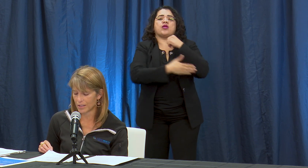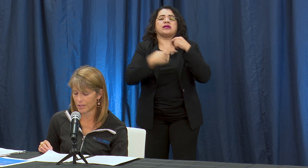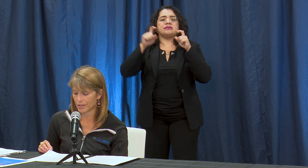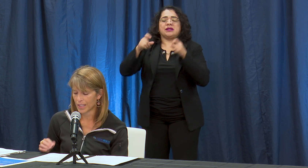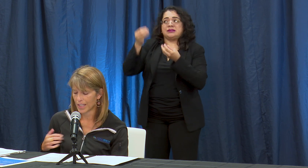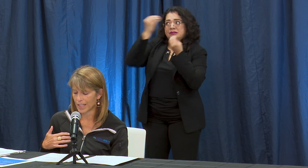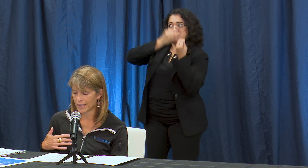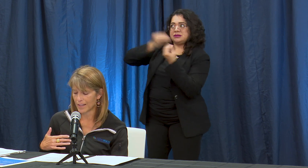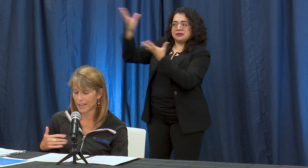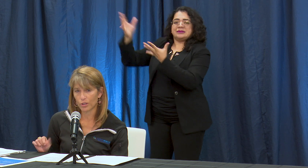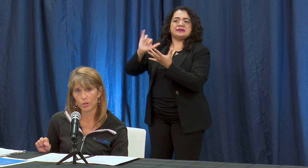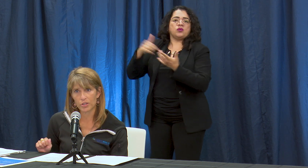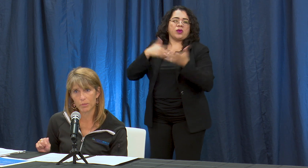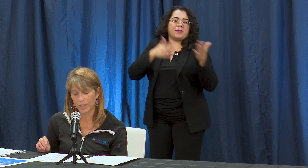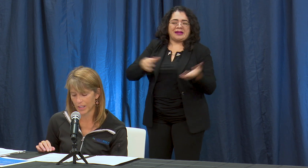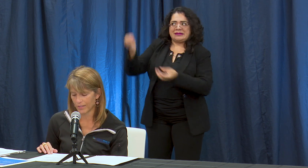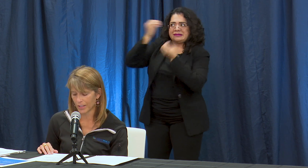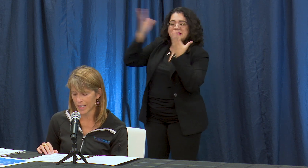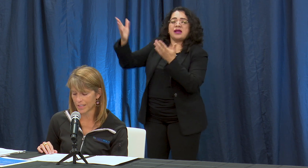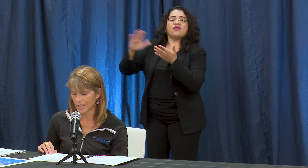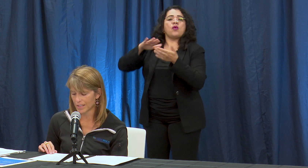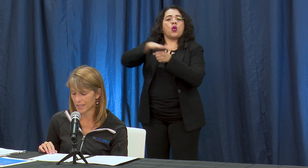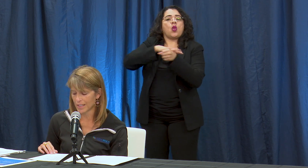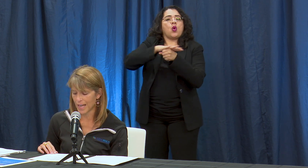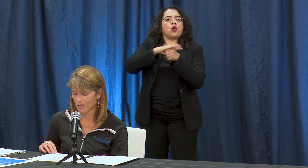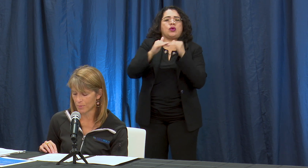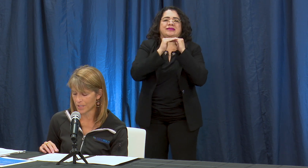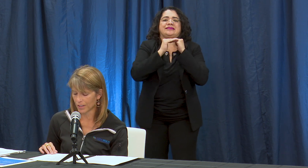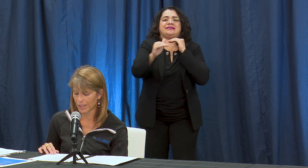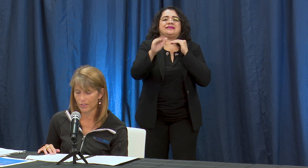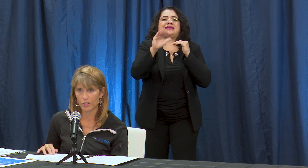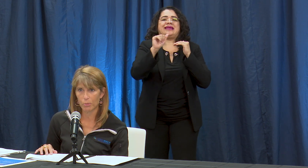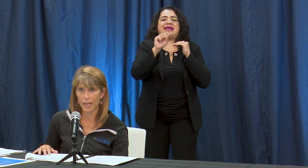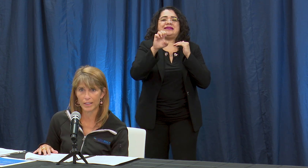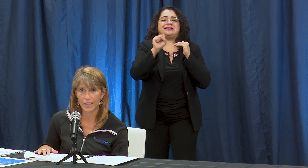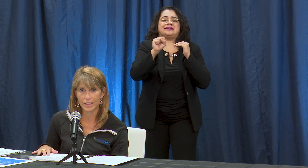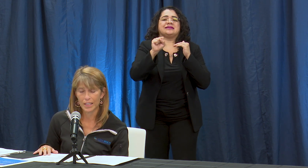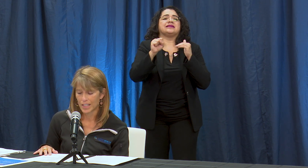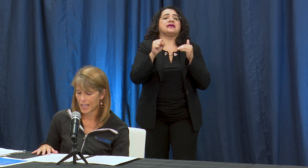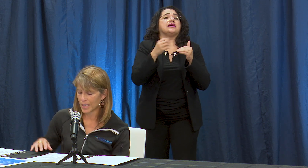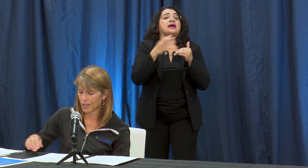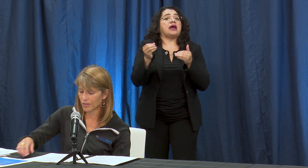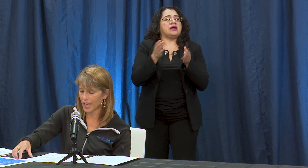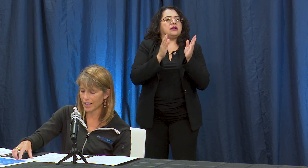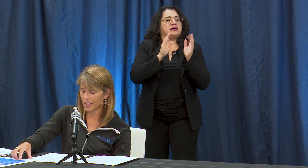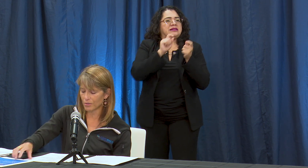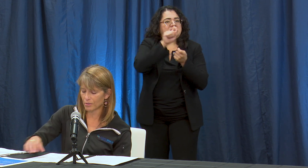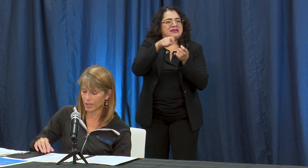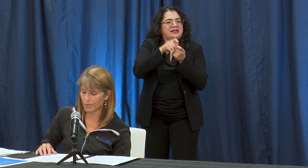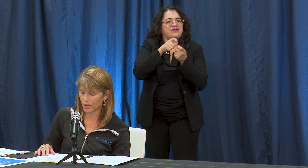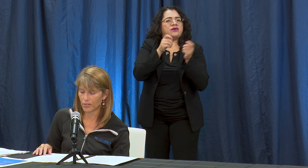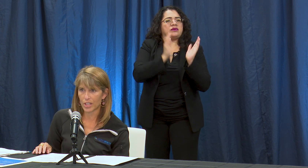that they have local stability of their cases and that they have specific levels of preparedness and those guidelines really focus on